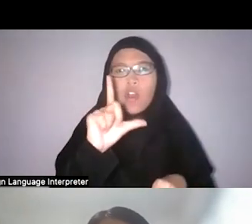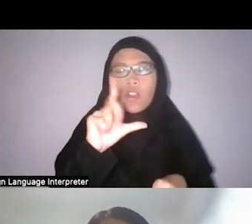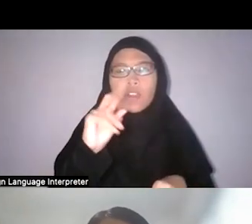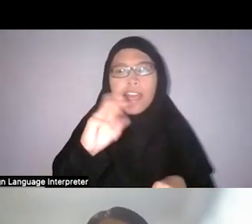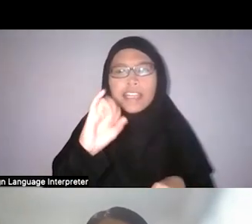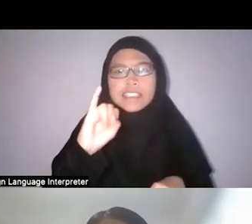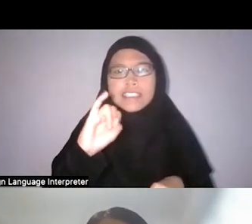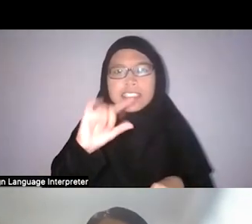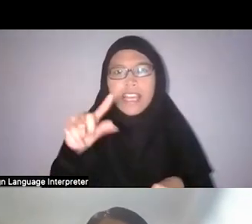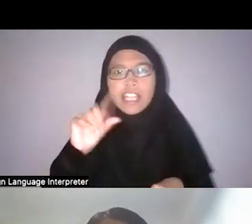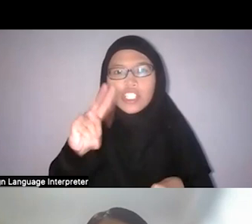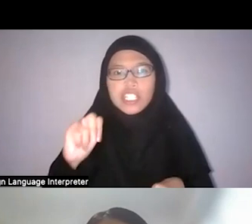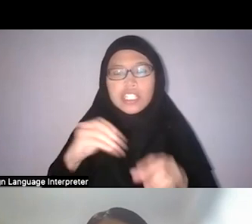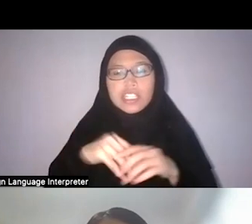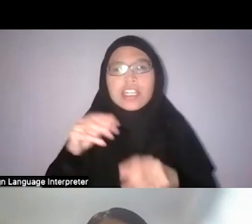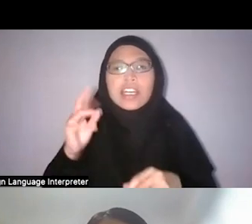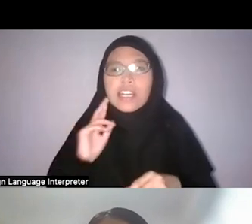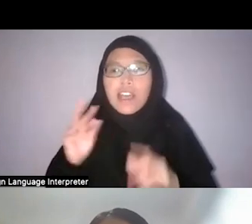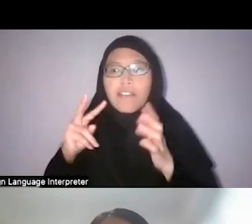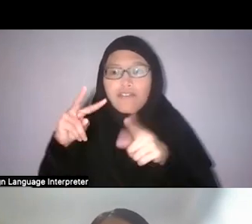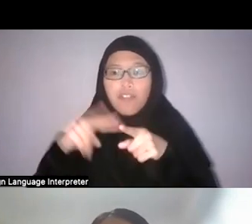So, for her, I think